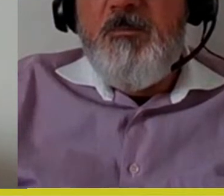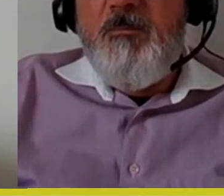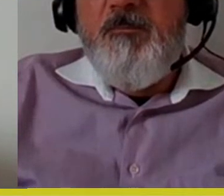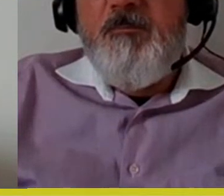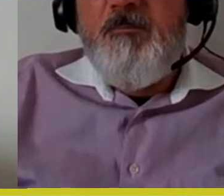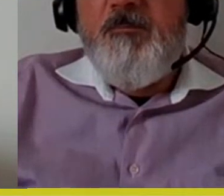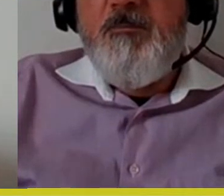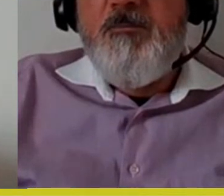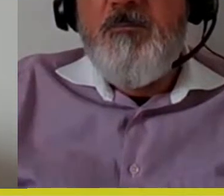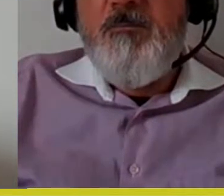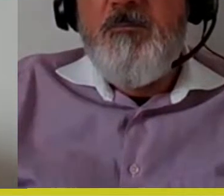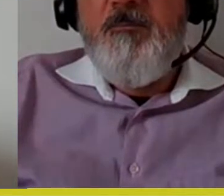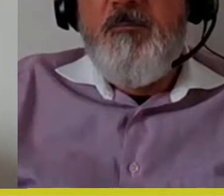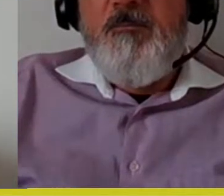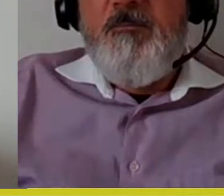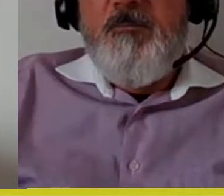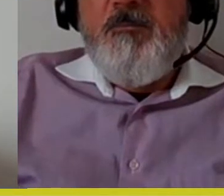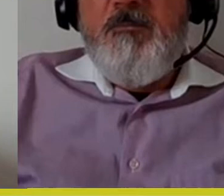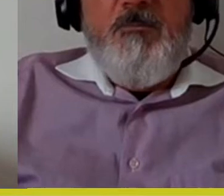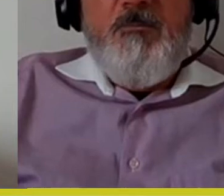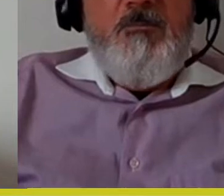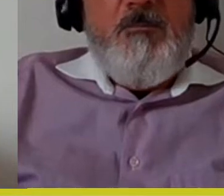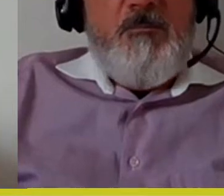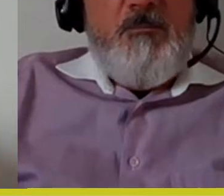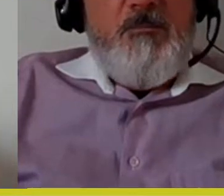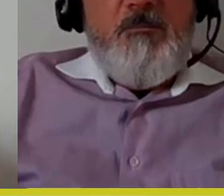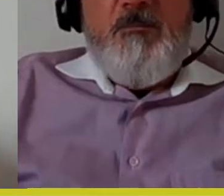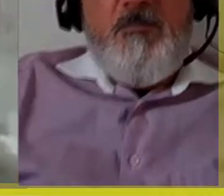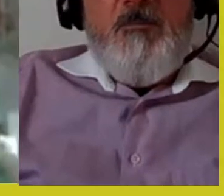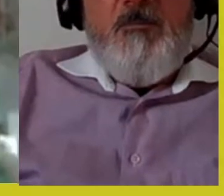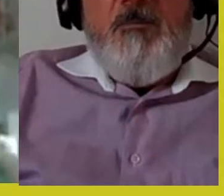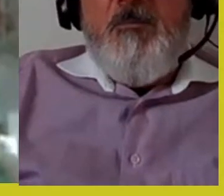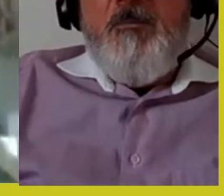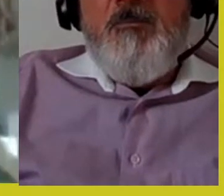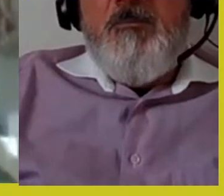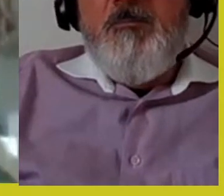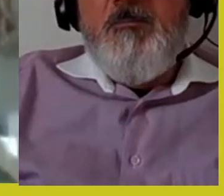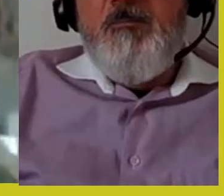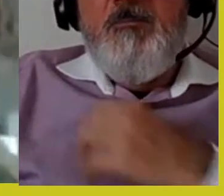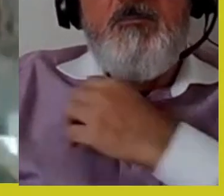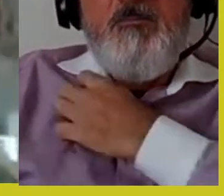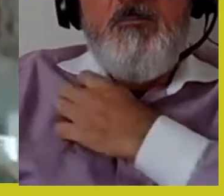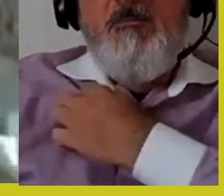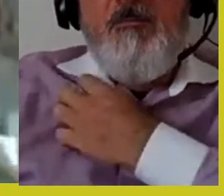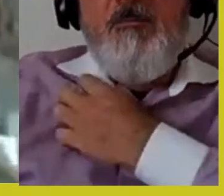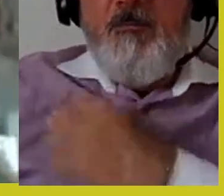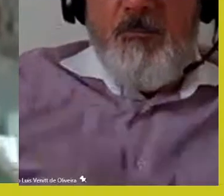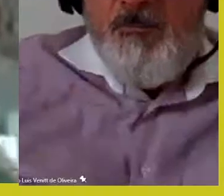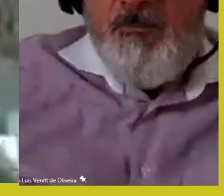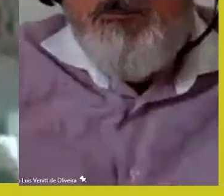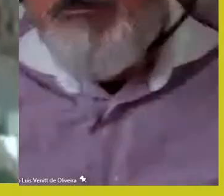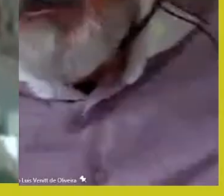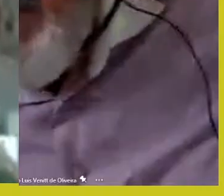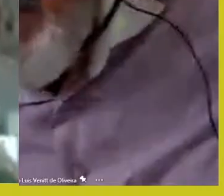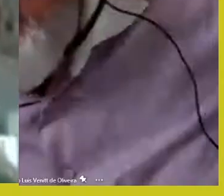But we need to think about the Native influences in Maranhão’s ox.